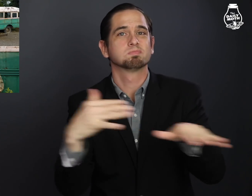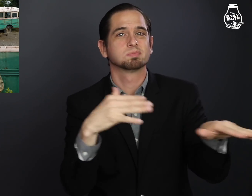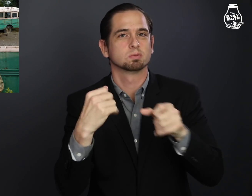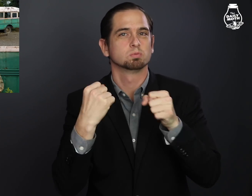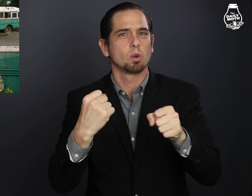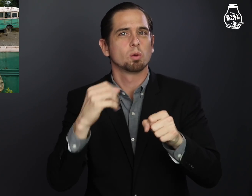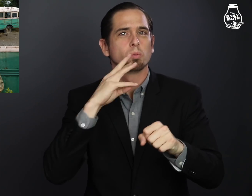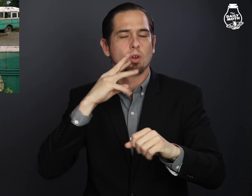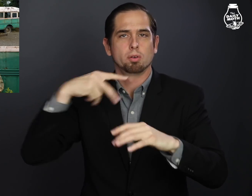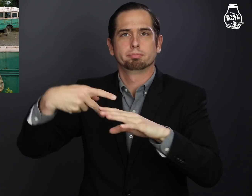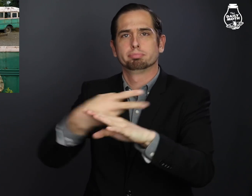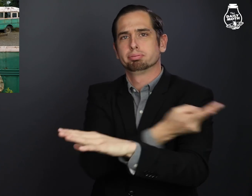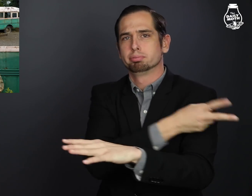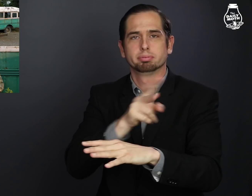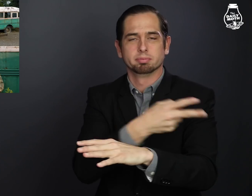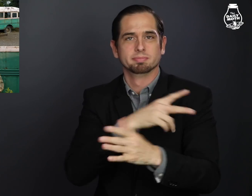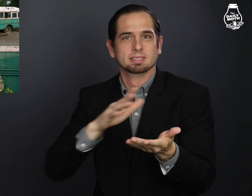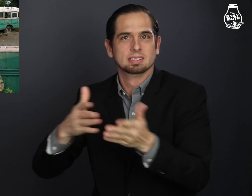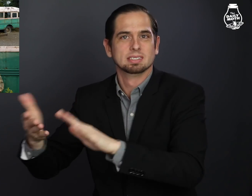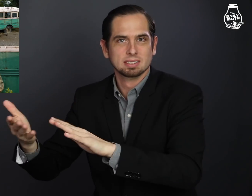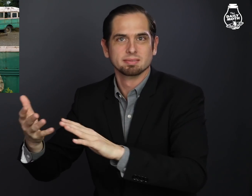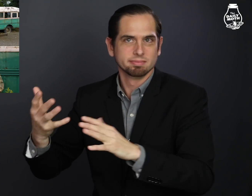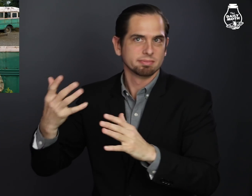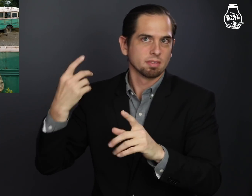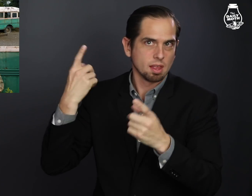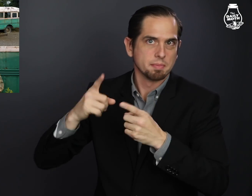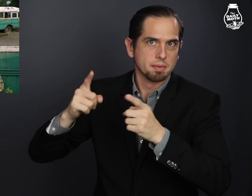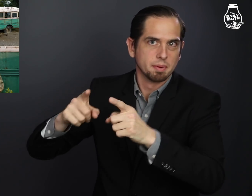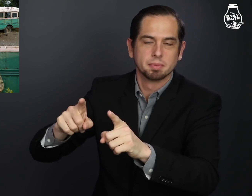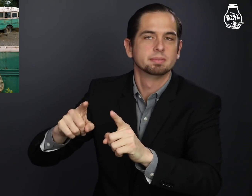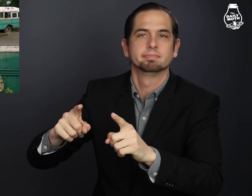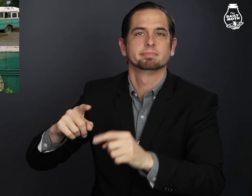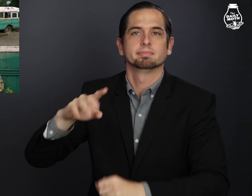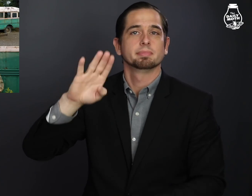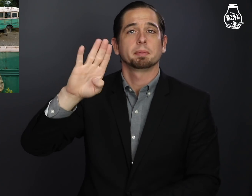when they were swept away by the river.